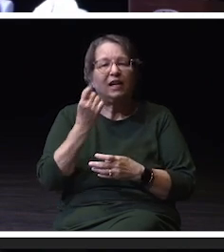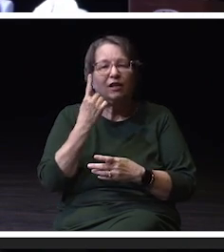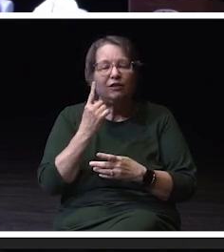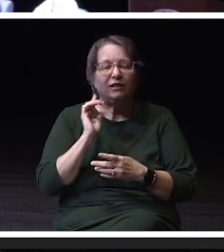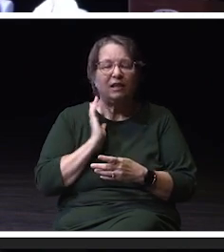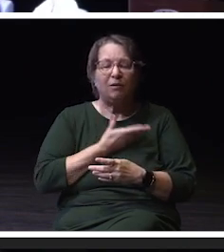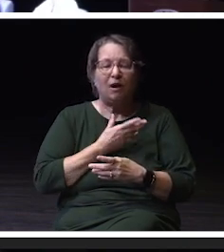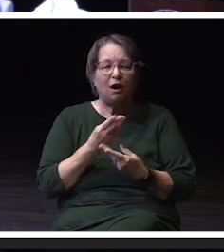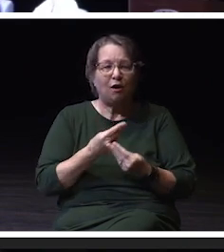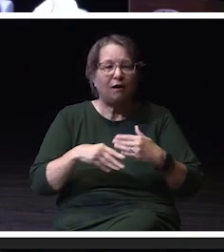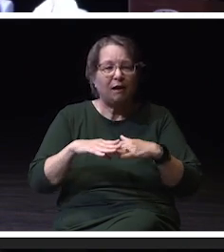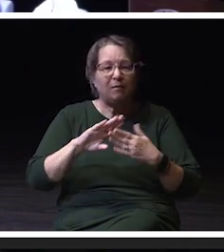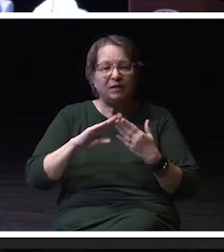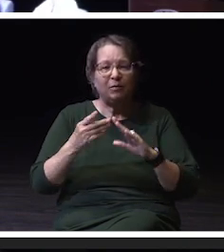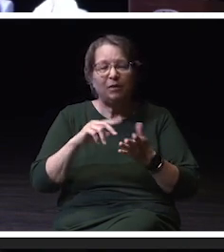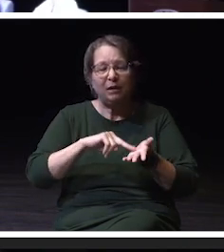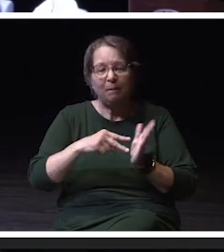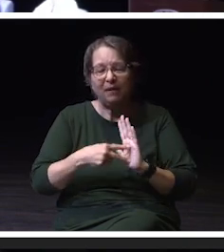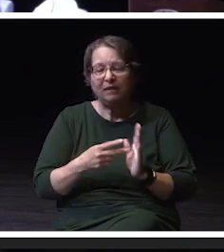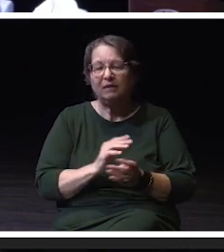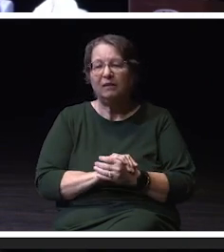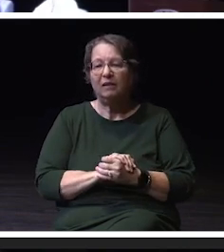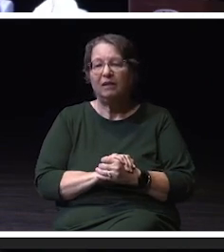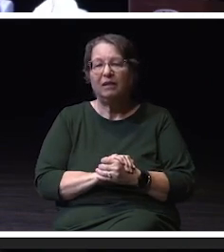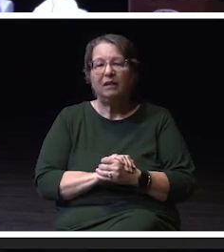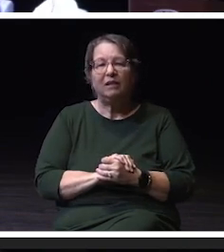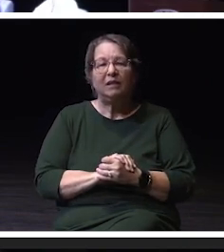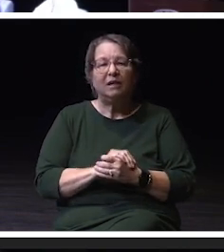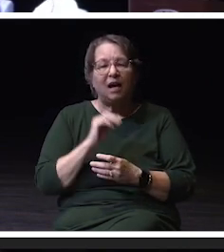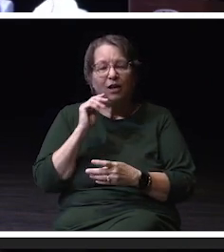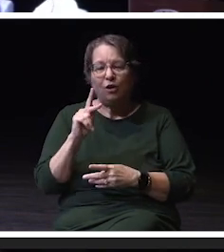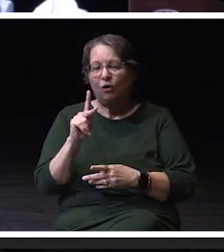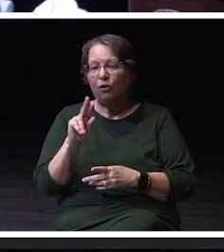I know, that Kristin Fillhouer, our Student Affairs, Warren,